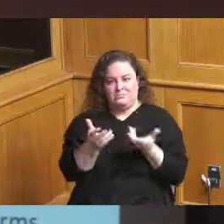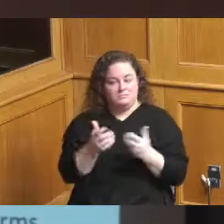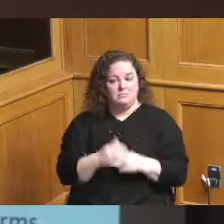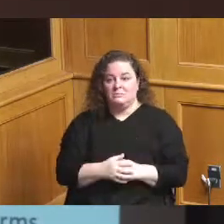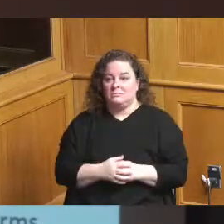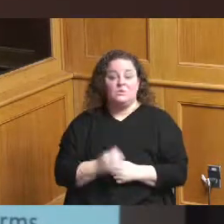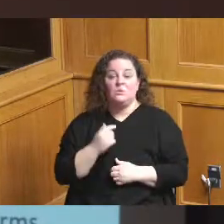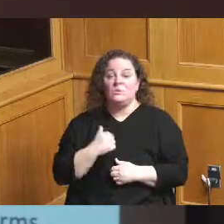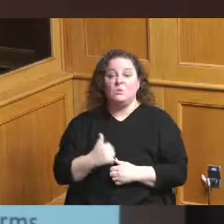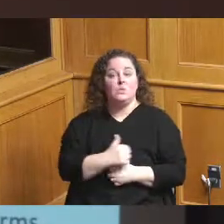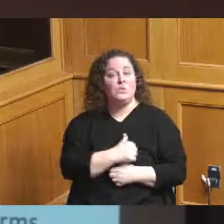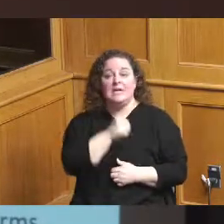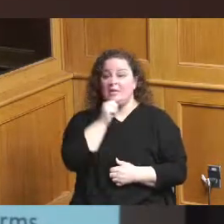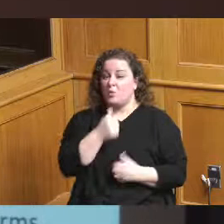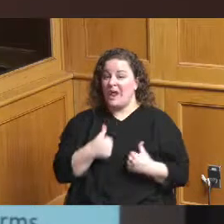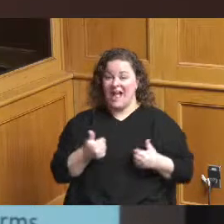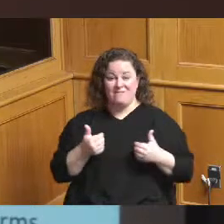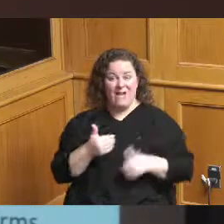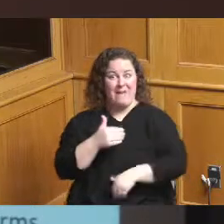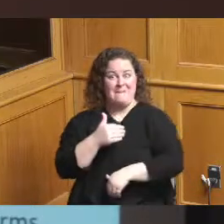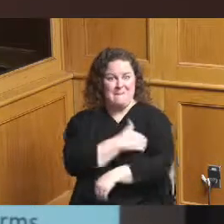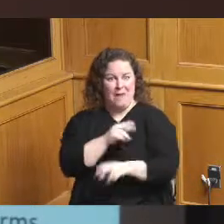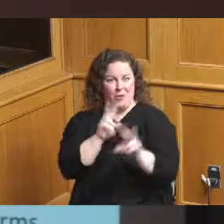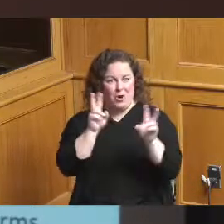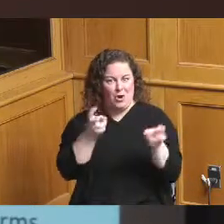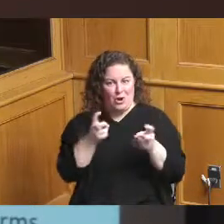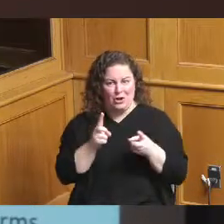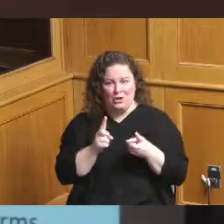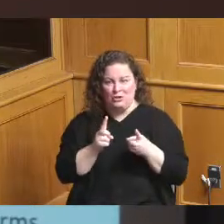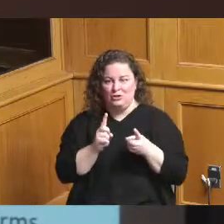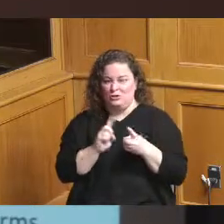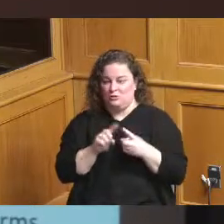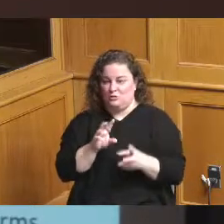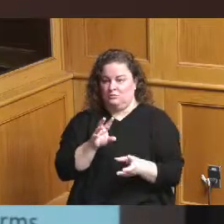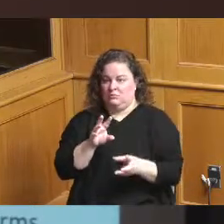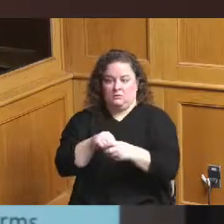have any power to implement that plan we have to bring it back with all the parties the city the